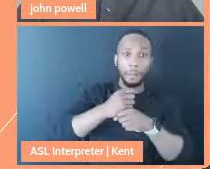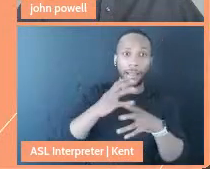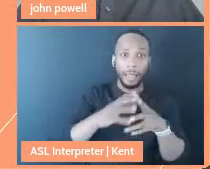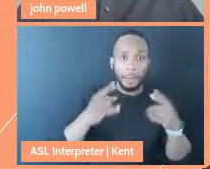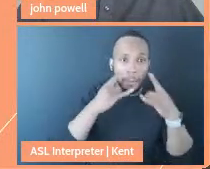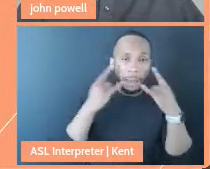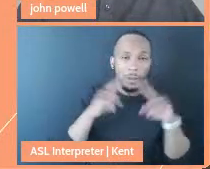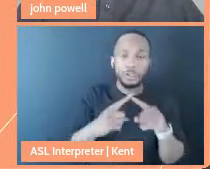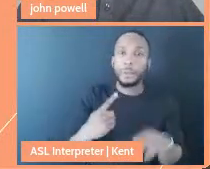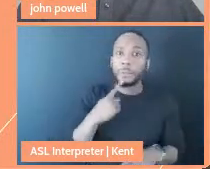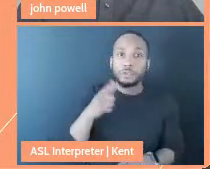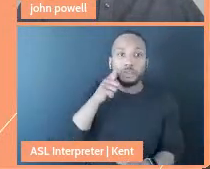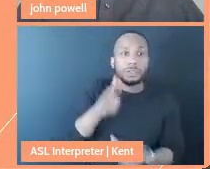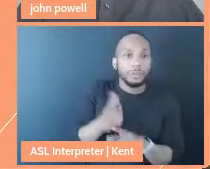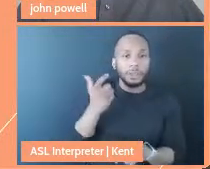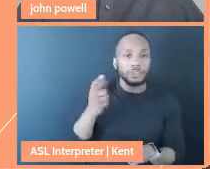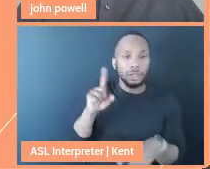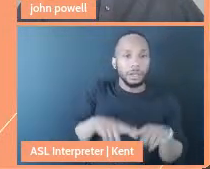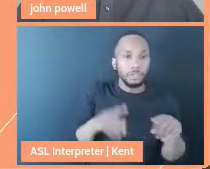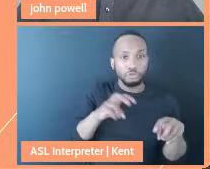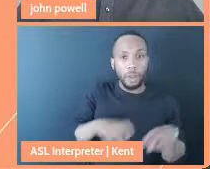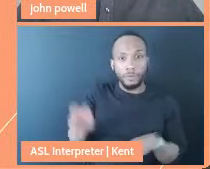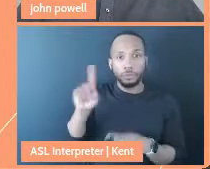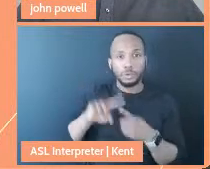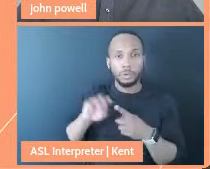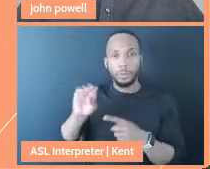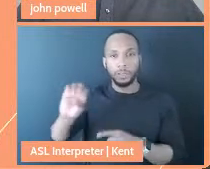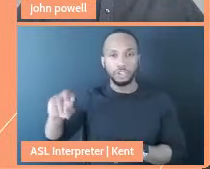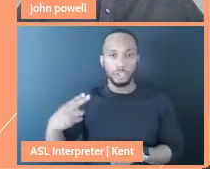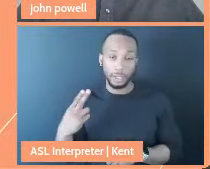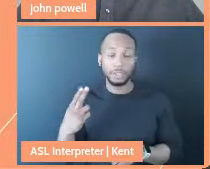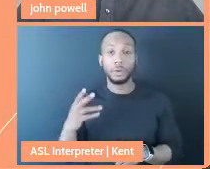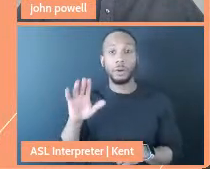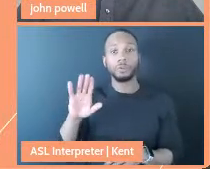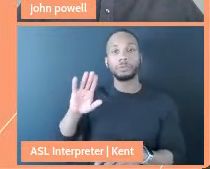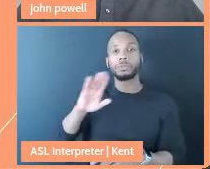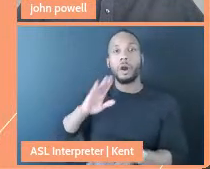she couldn't travel to Michigan. And so her daughter, Sunny, asked us all to write